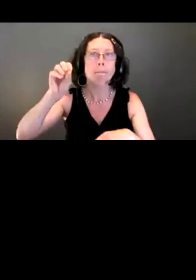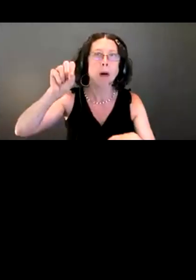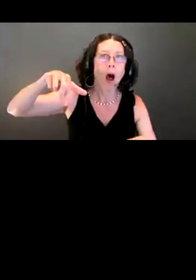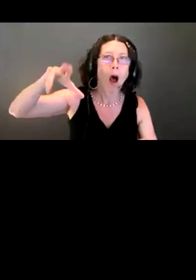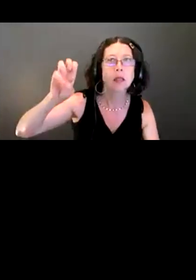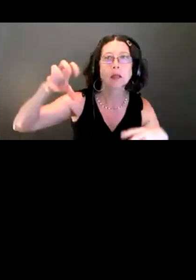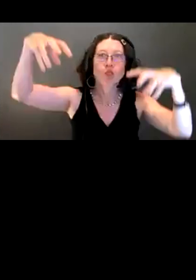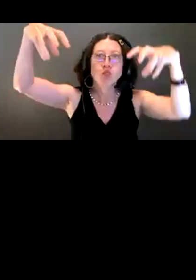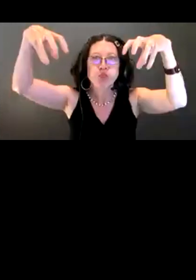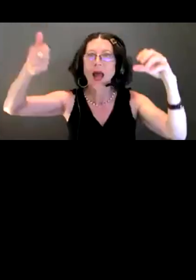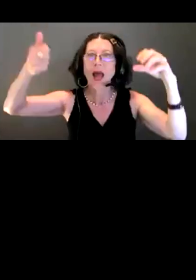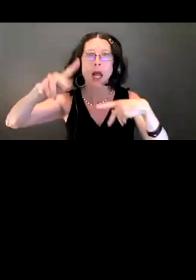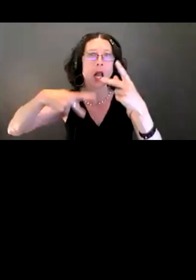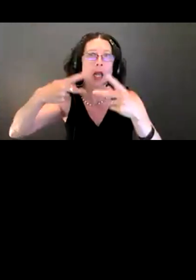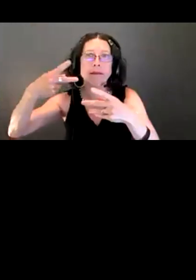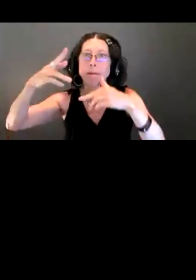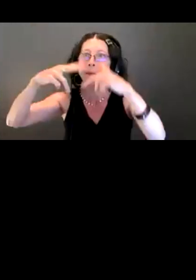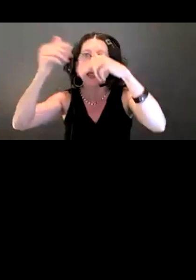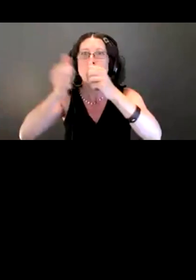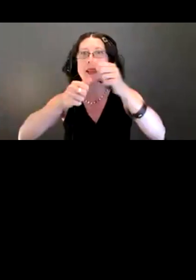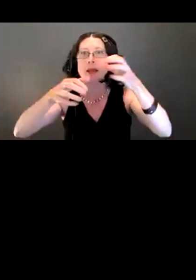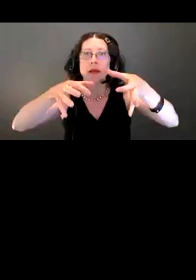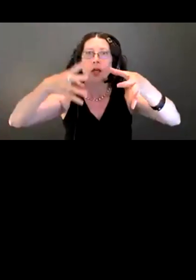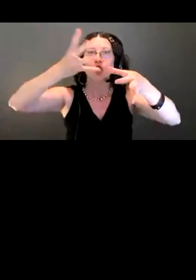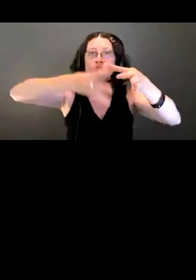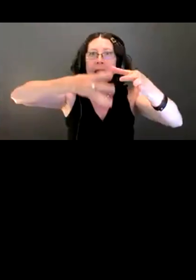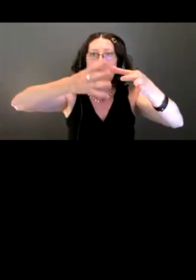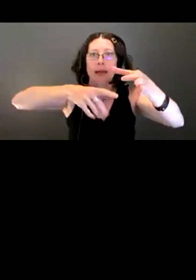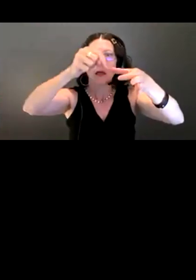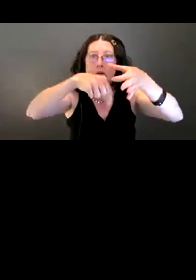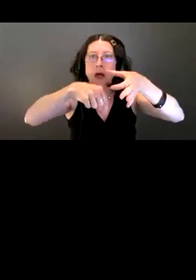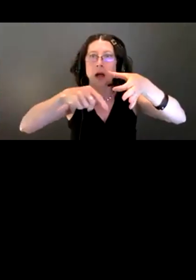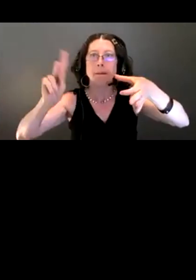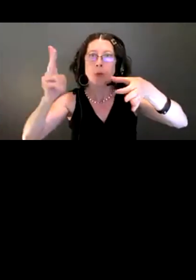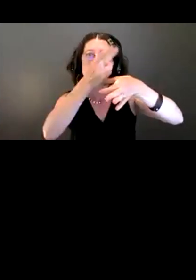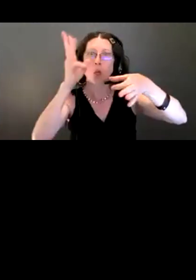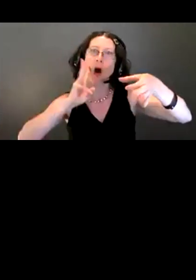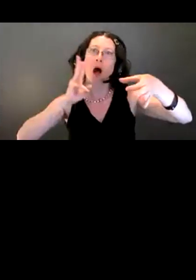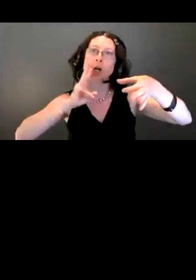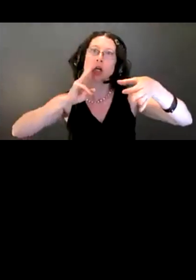drain that people use. So when people use water, it goes down the drain, into a